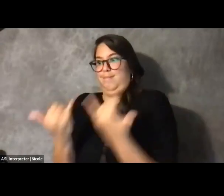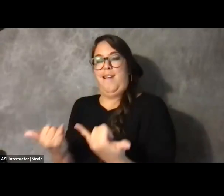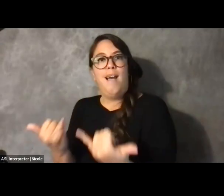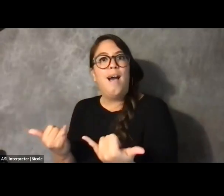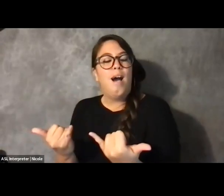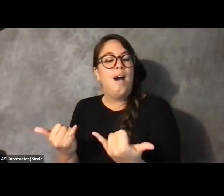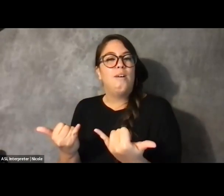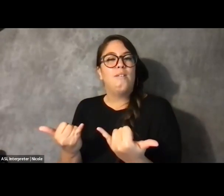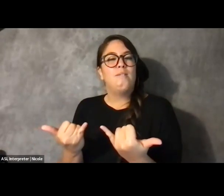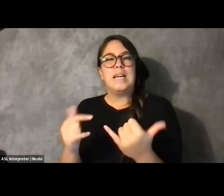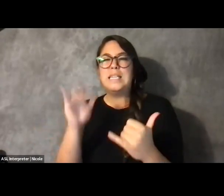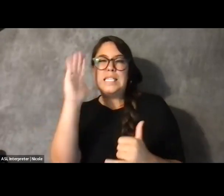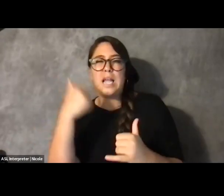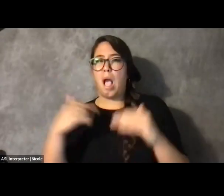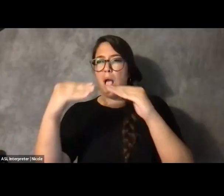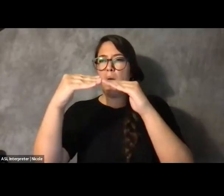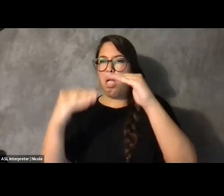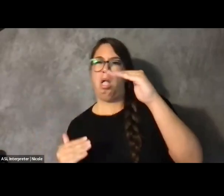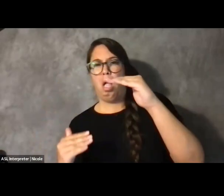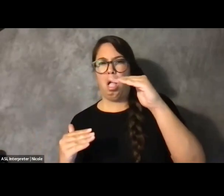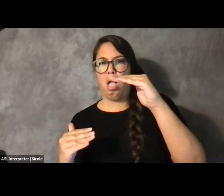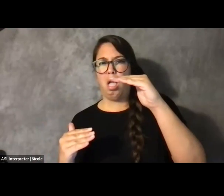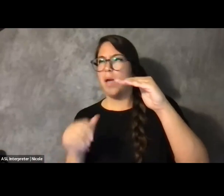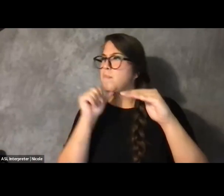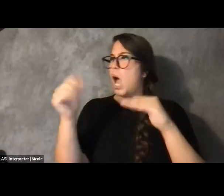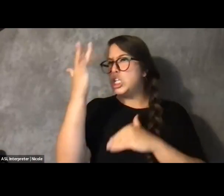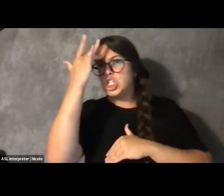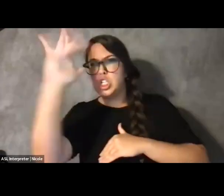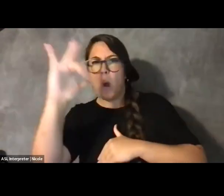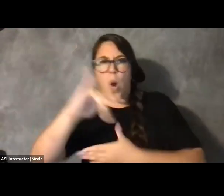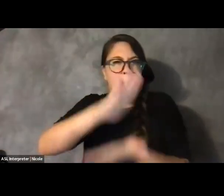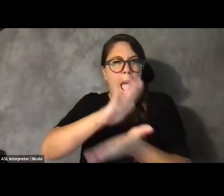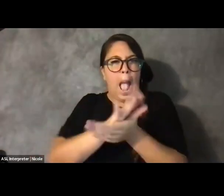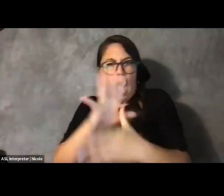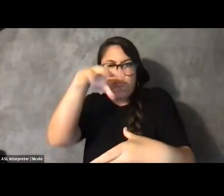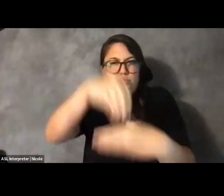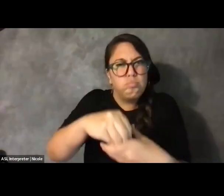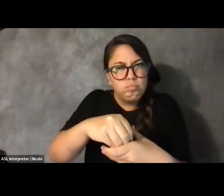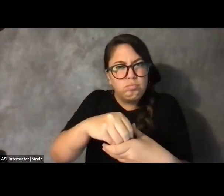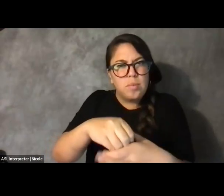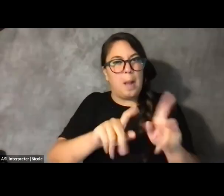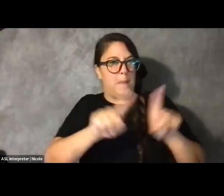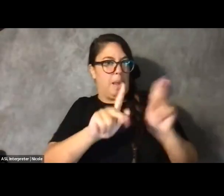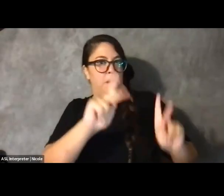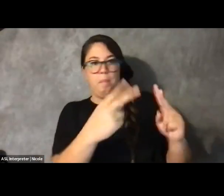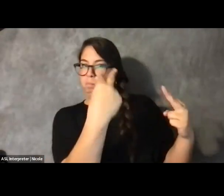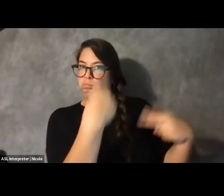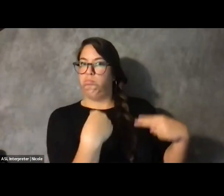or as smart as people had thought me to be. But rather, people decided to pass me along because I was disabled